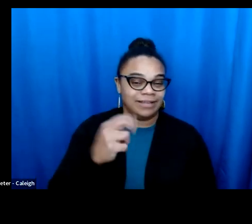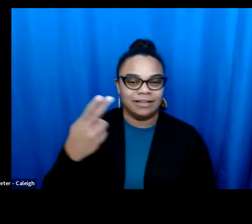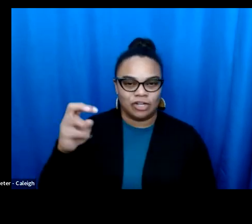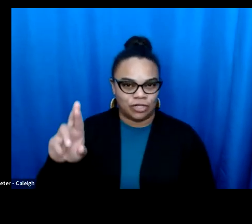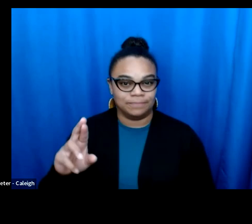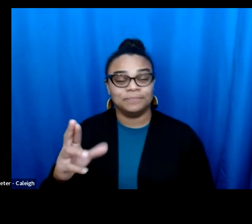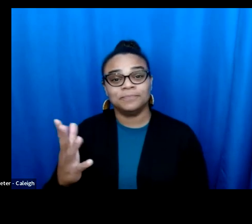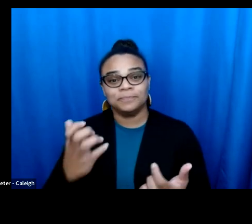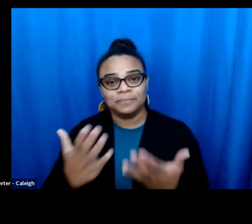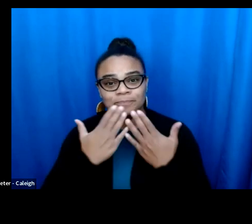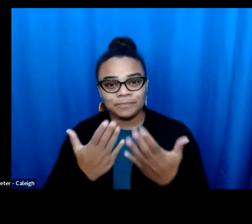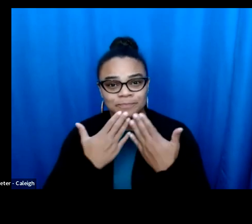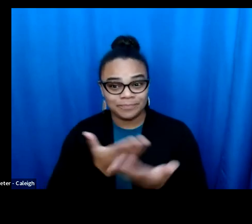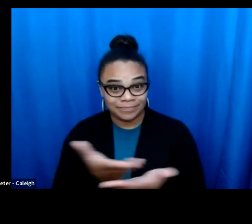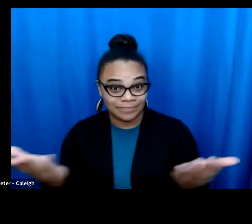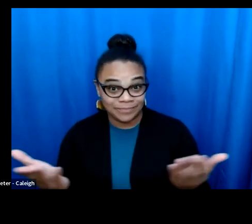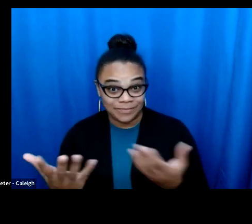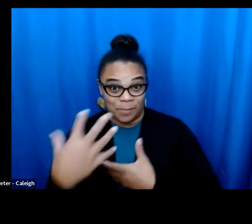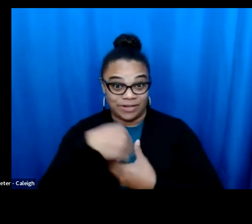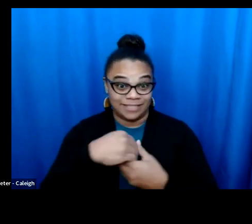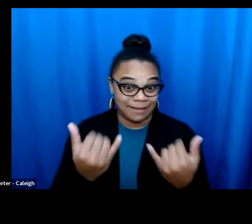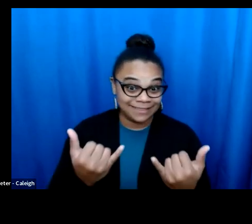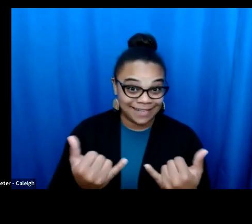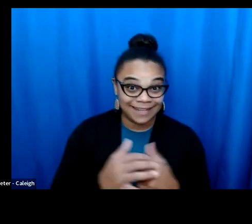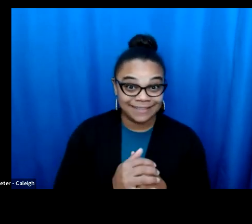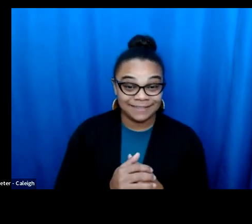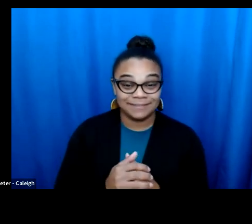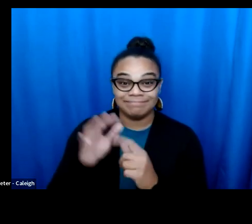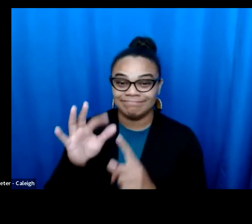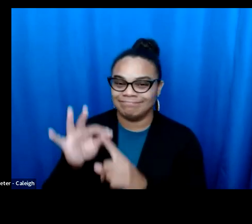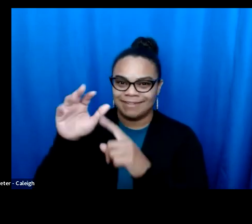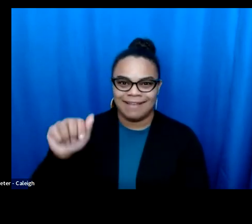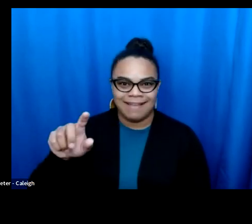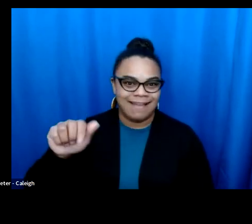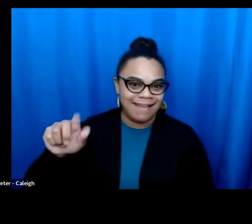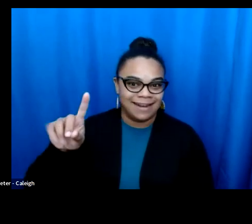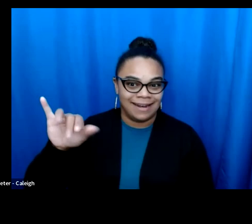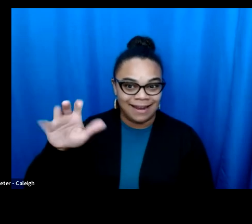the ACLU of Oregon. My pronouns are she, her.